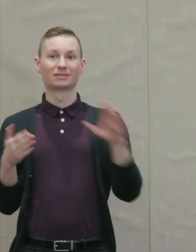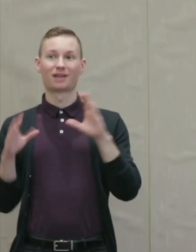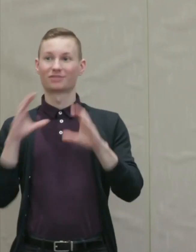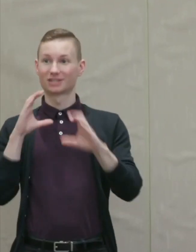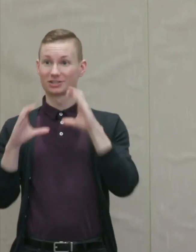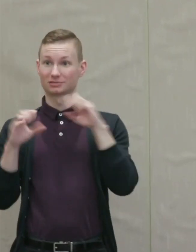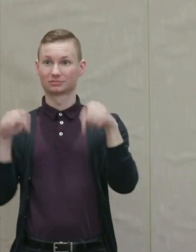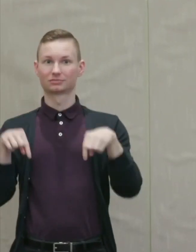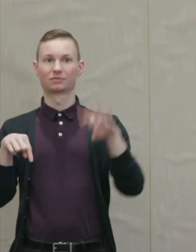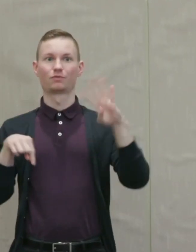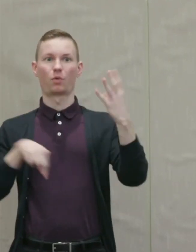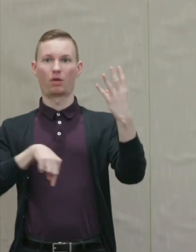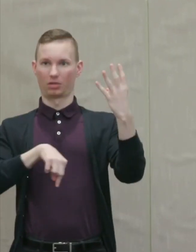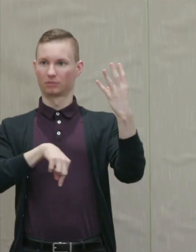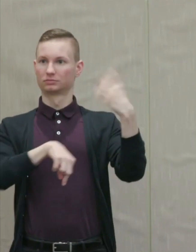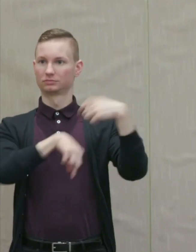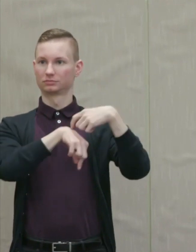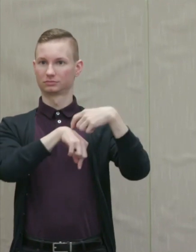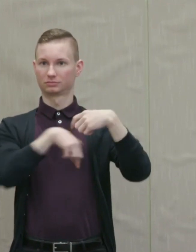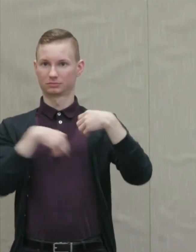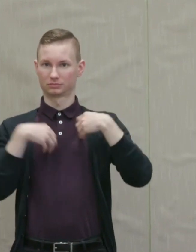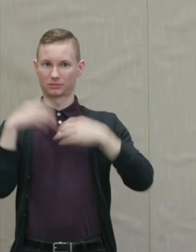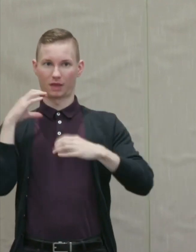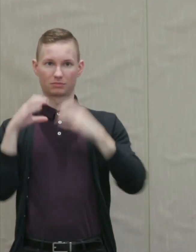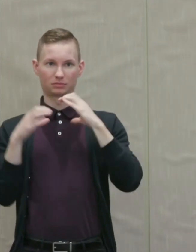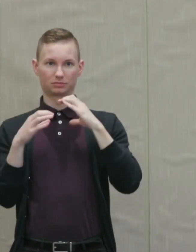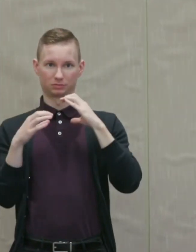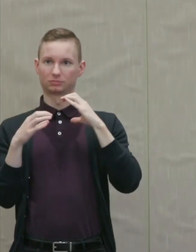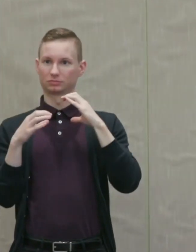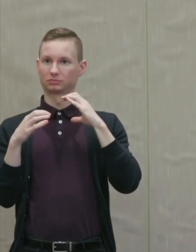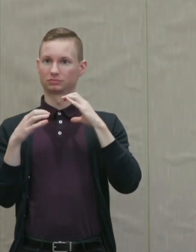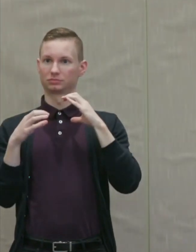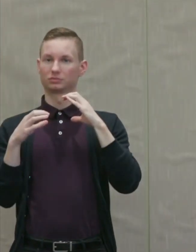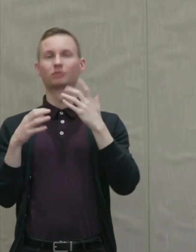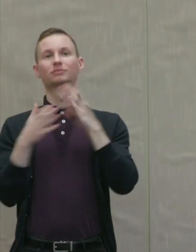This is the fourth campus conversation of this academic year.